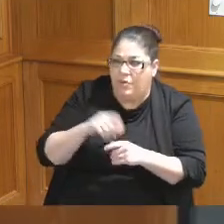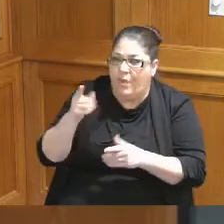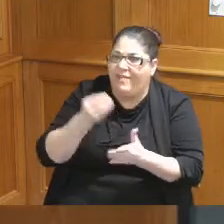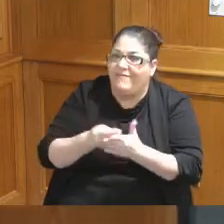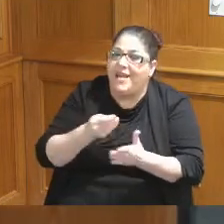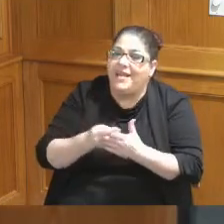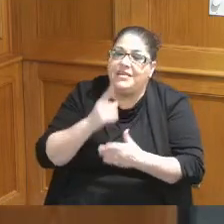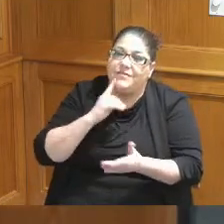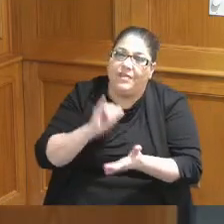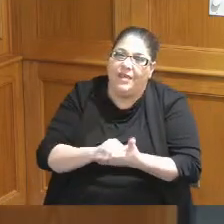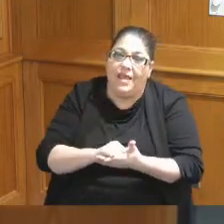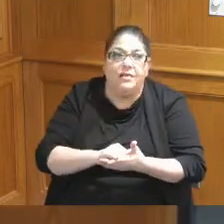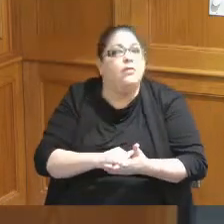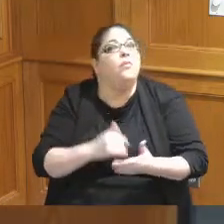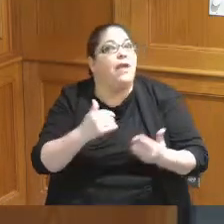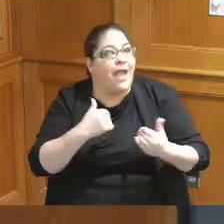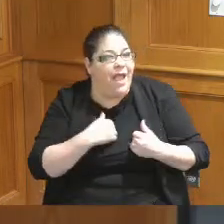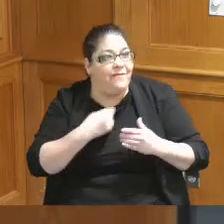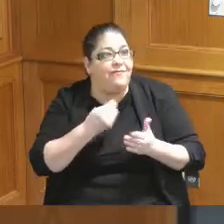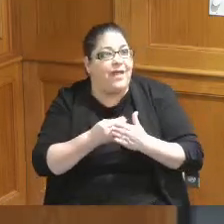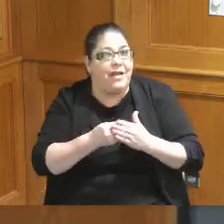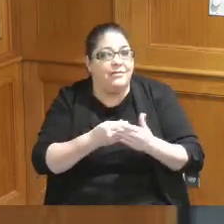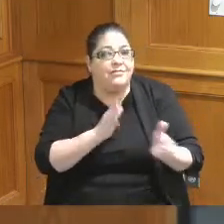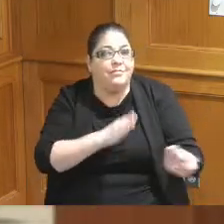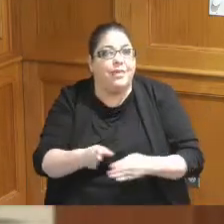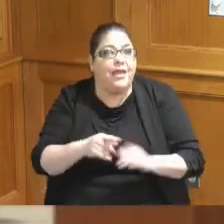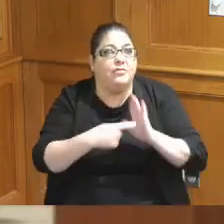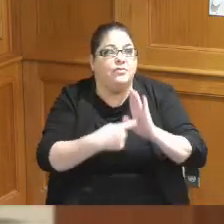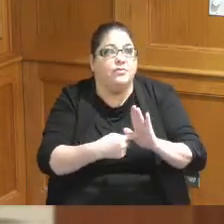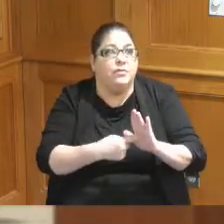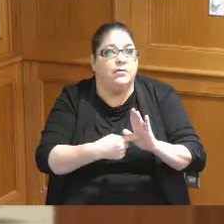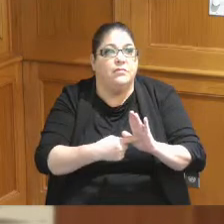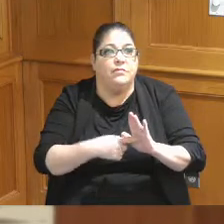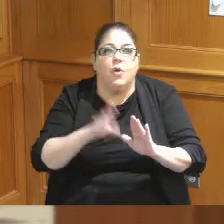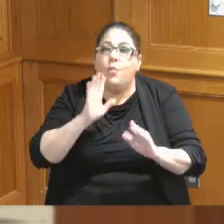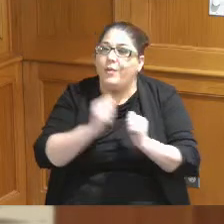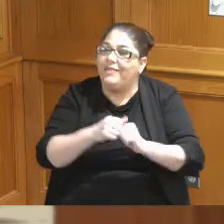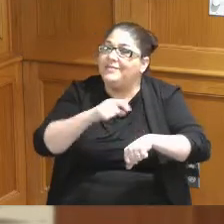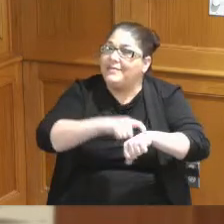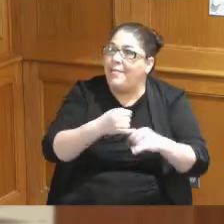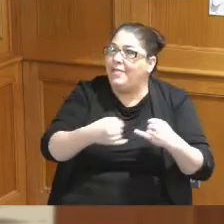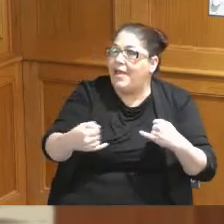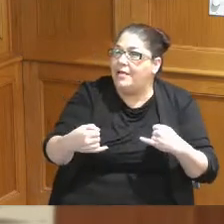financing we have a financing plan that we showed them on the timeline when are we going let's talk